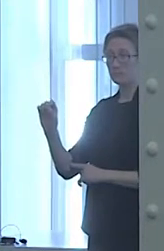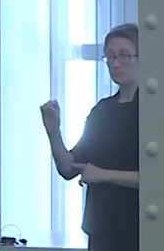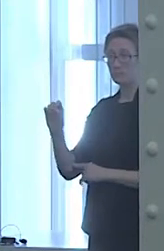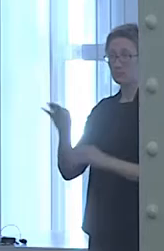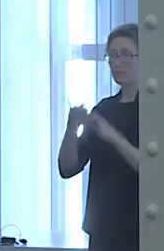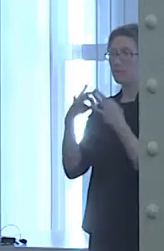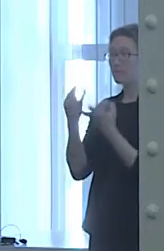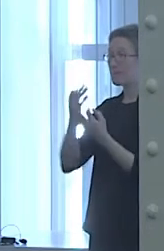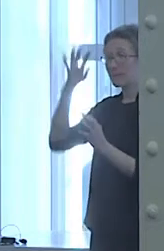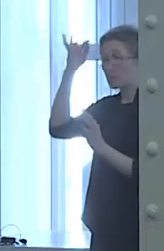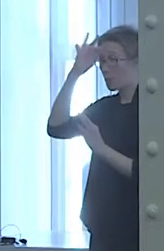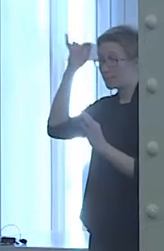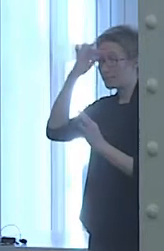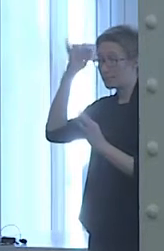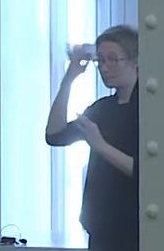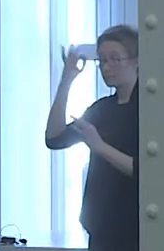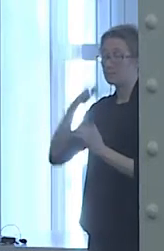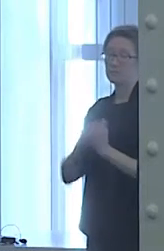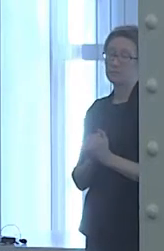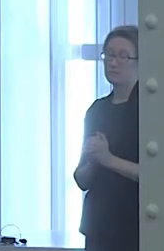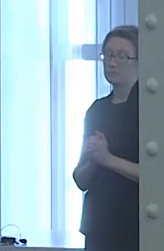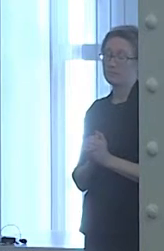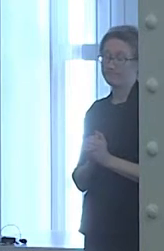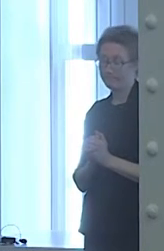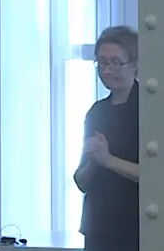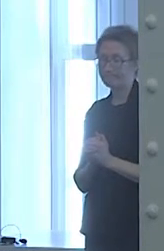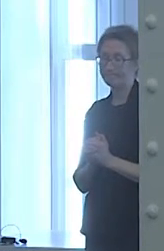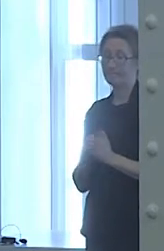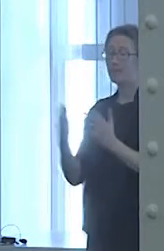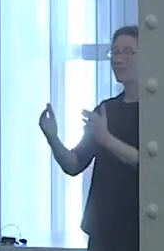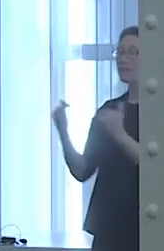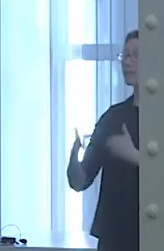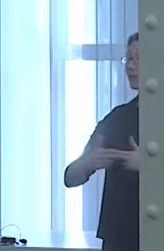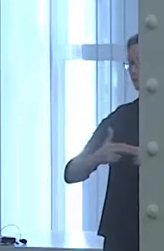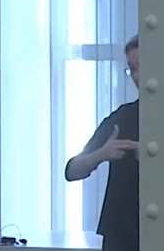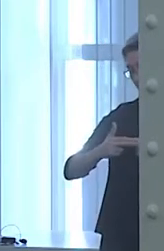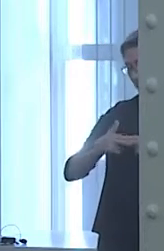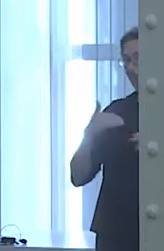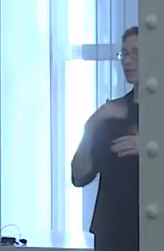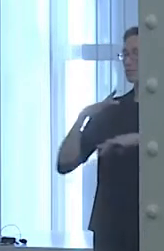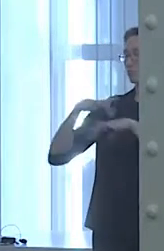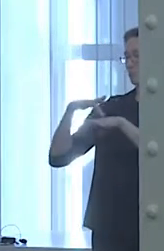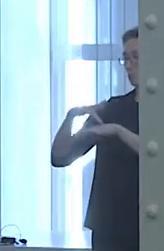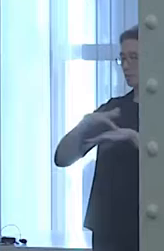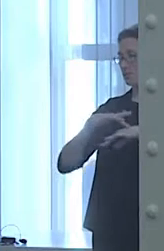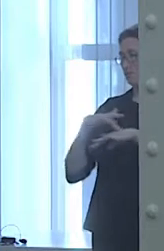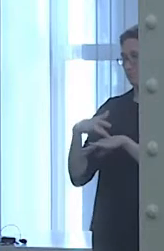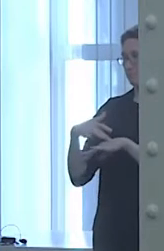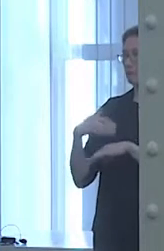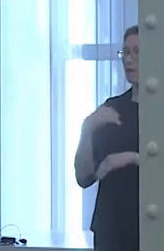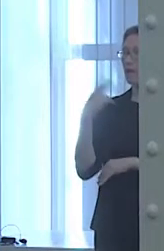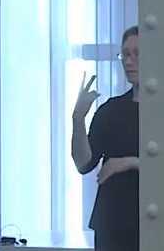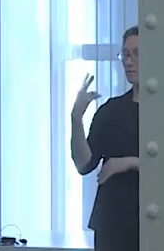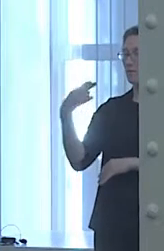This next slide features resources. There are two hotlines, 1-877-990-8585.